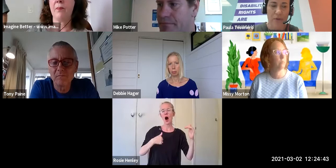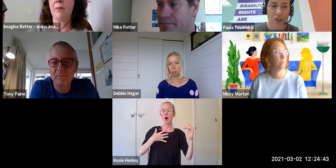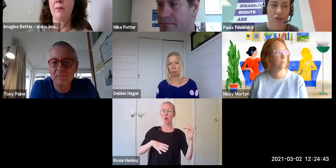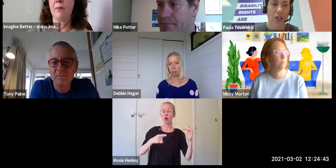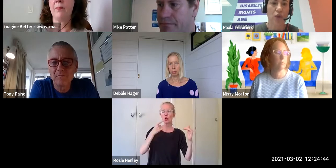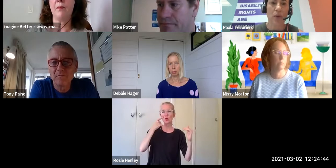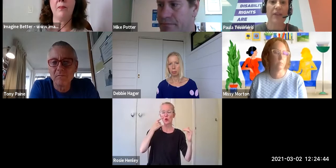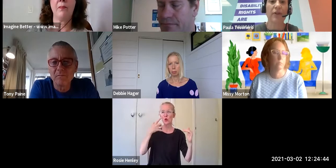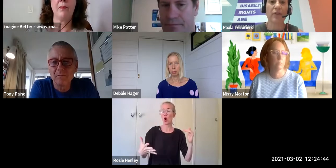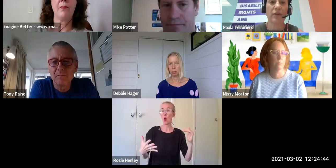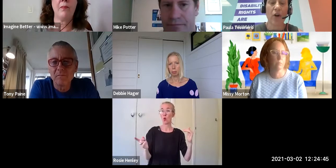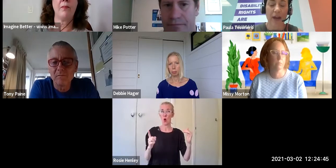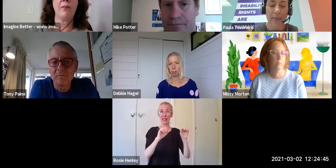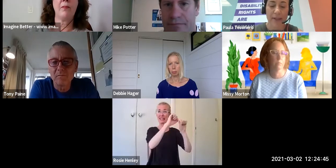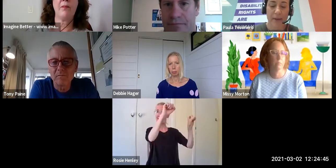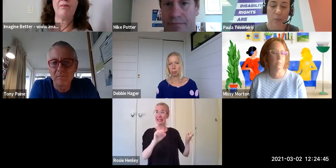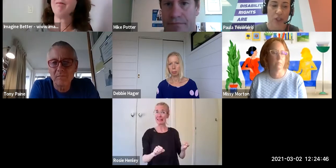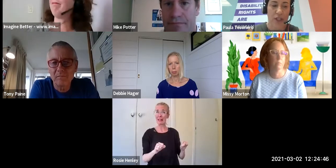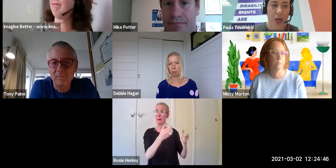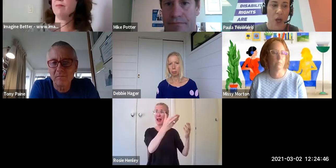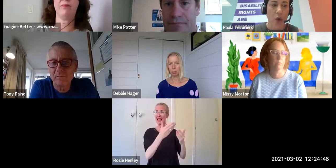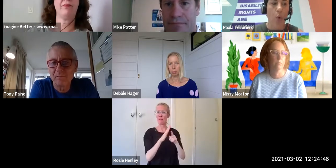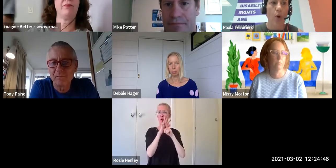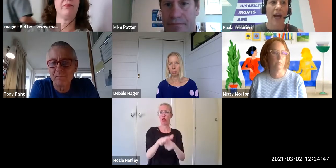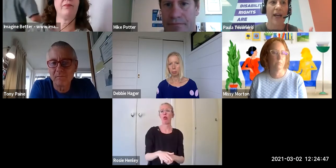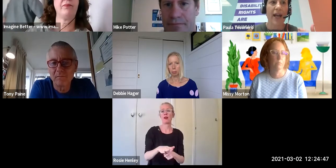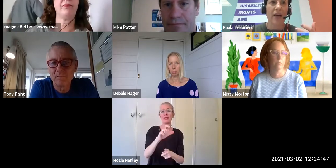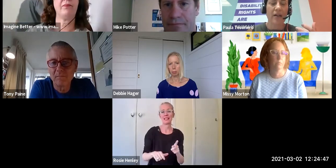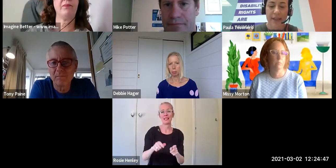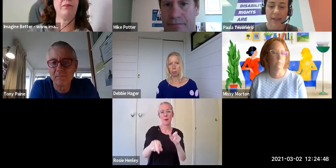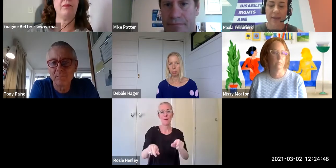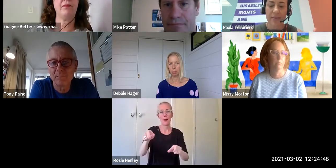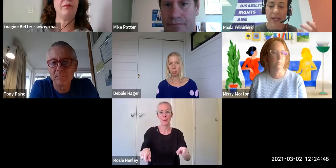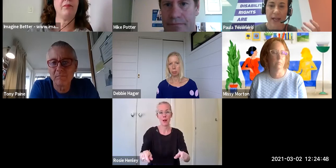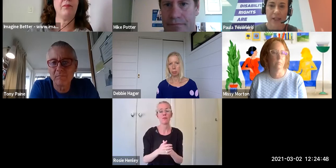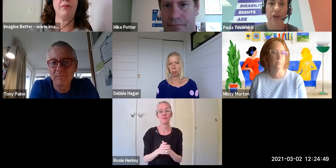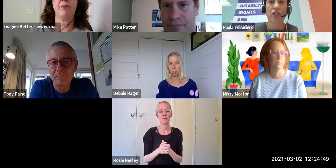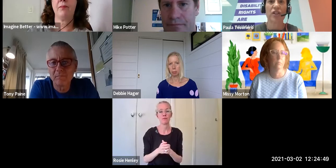sort of structural level of ableism - which is all about our systems and our structures